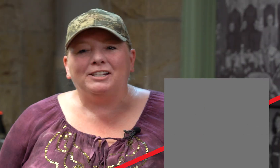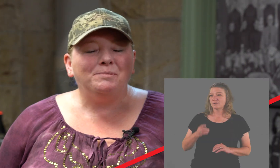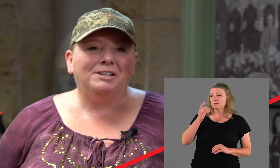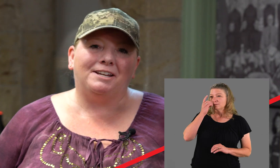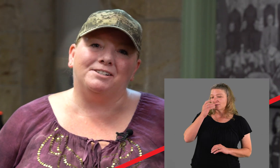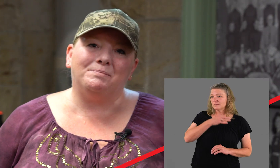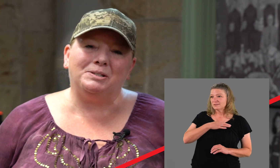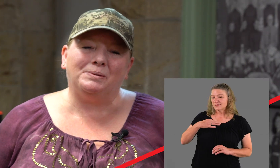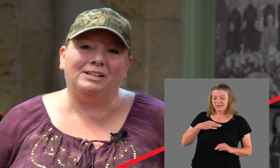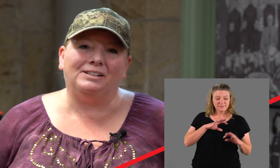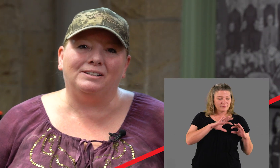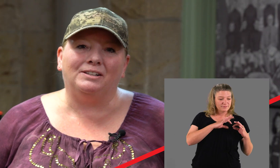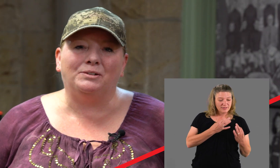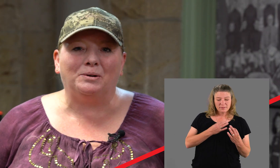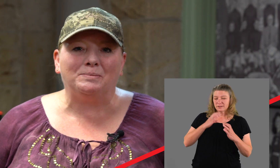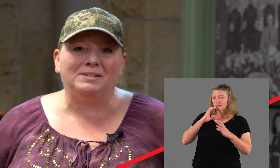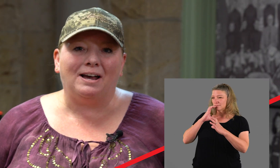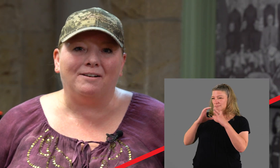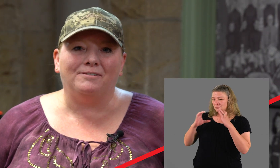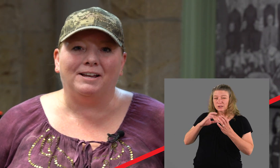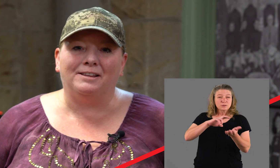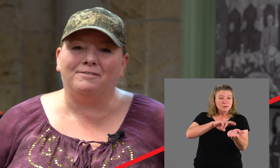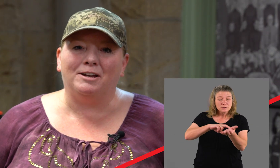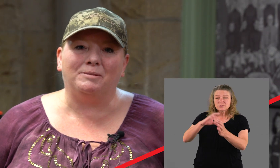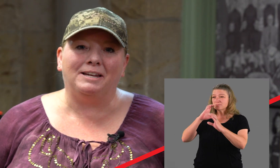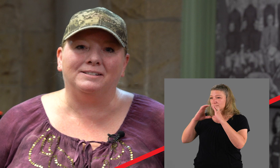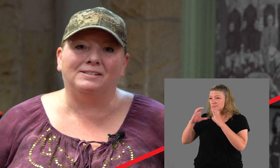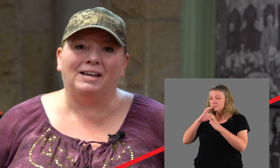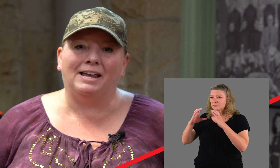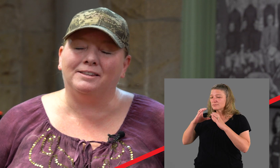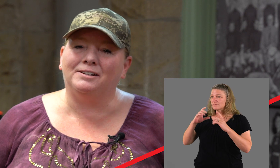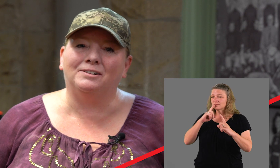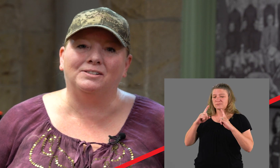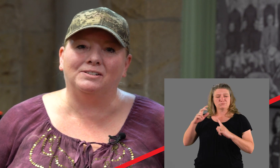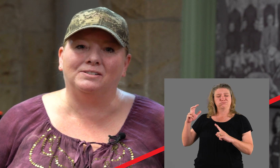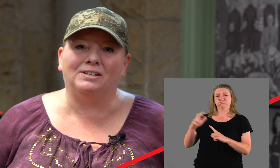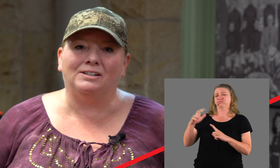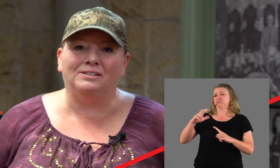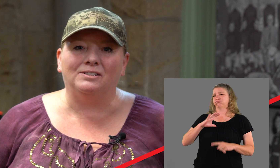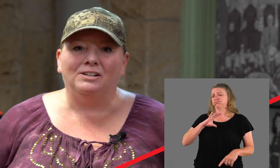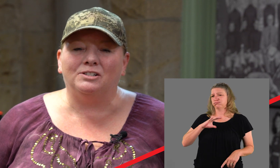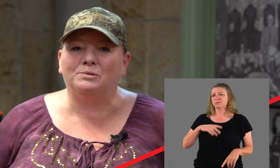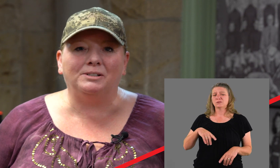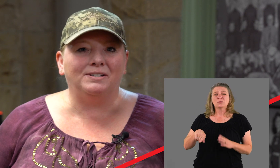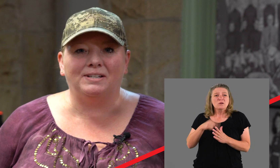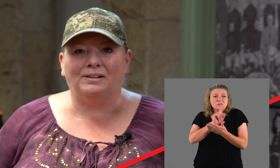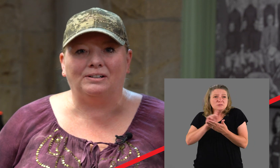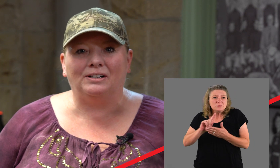The communication between the dorm staff and the families and the nurses is just really stellar.